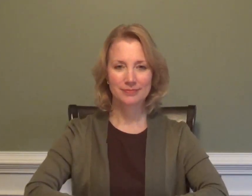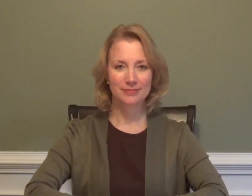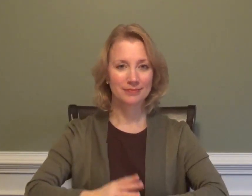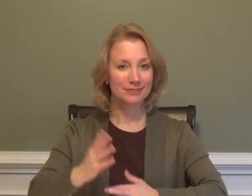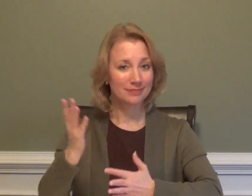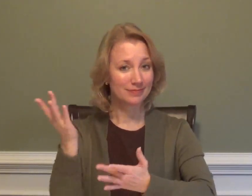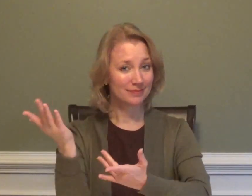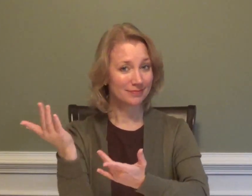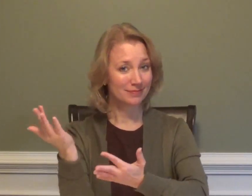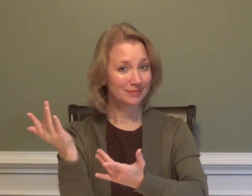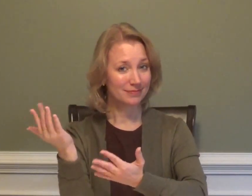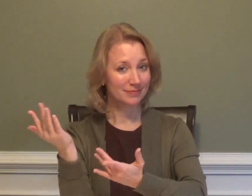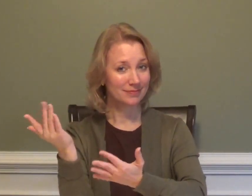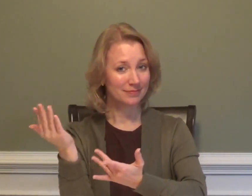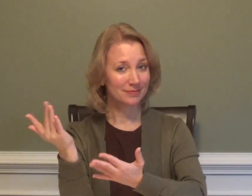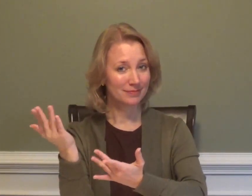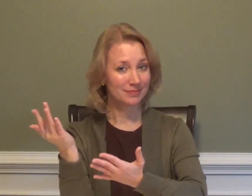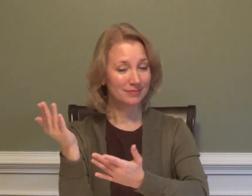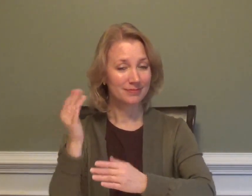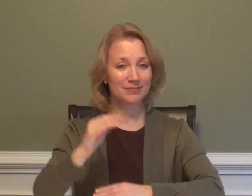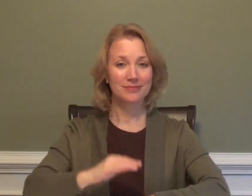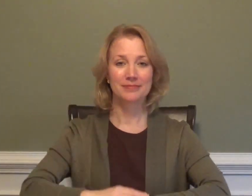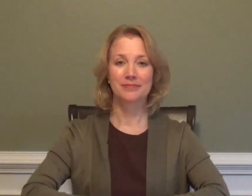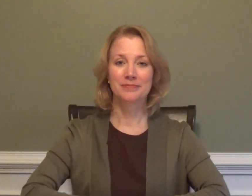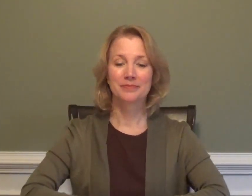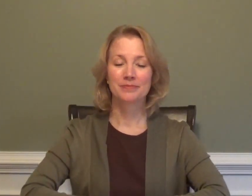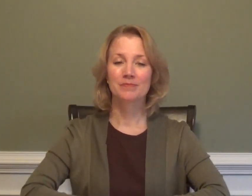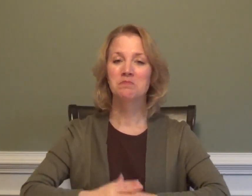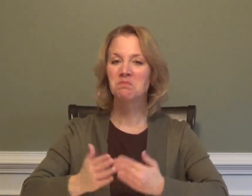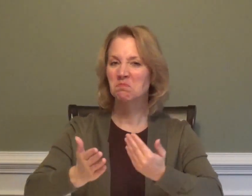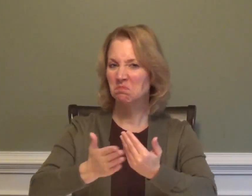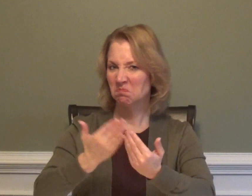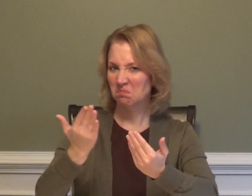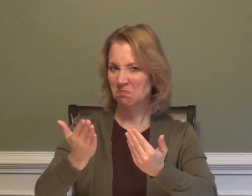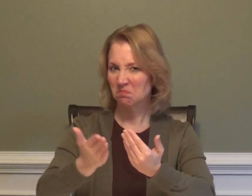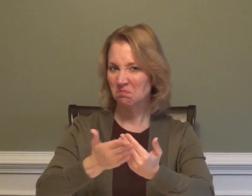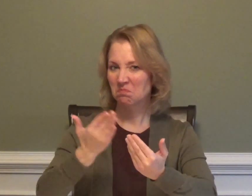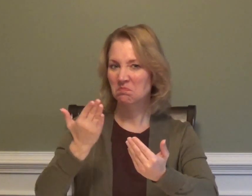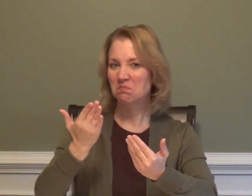WAIT EASY